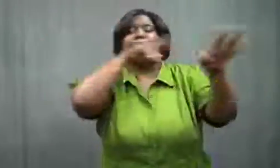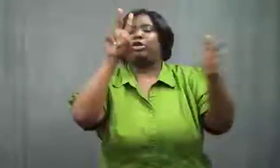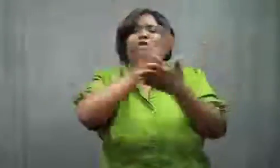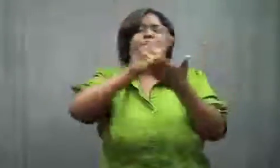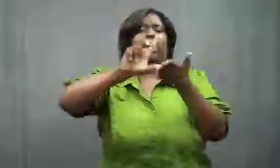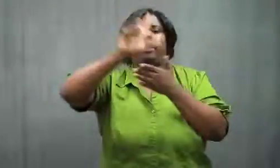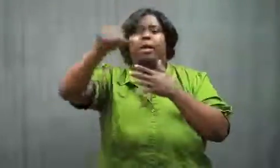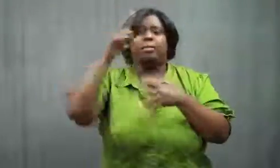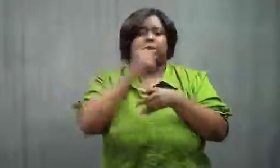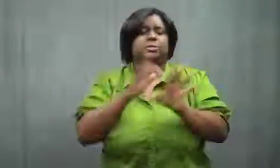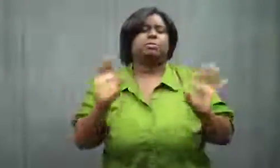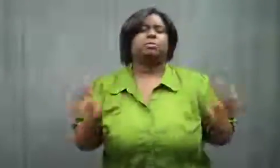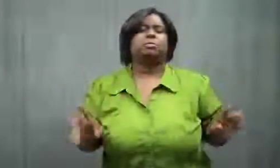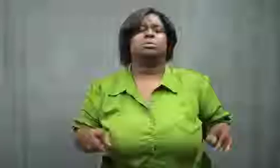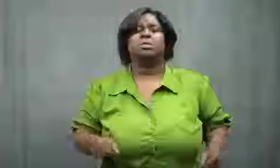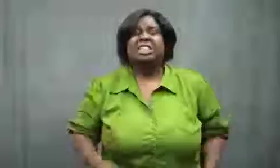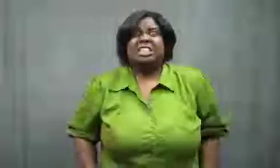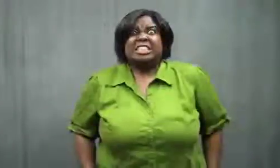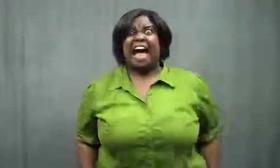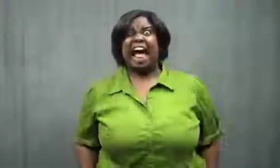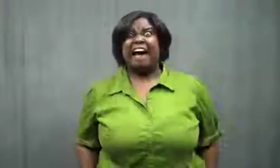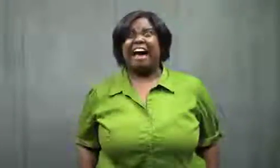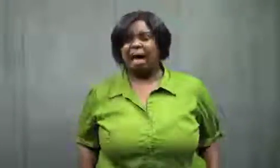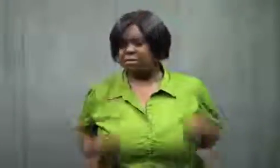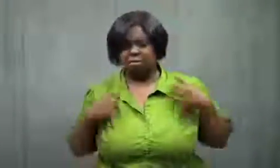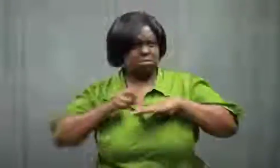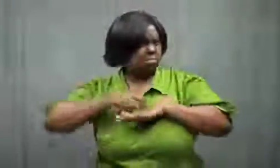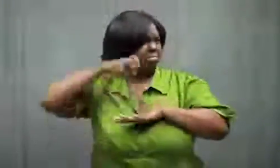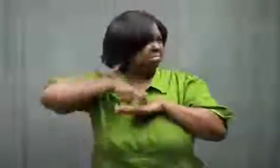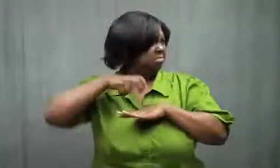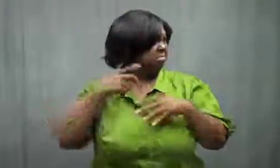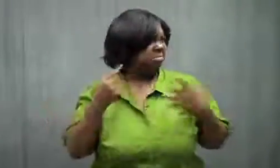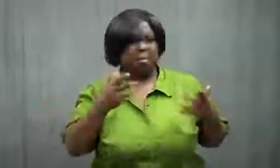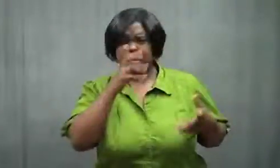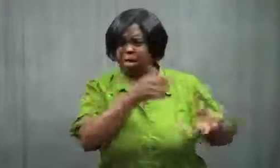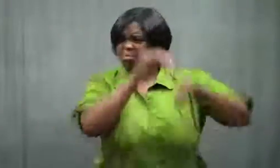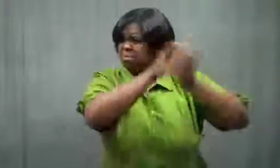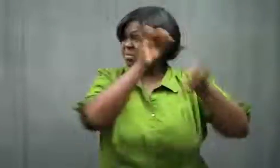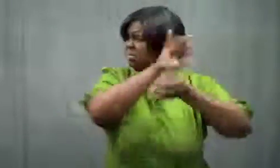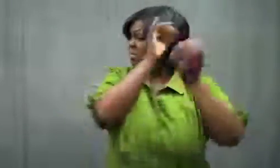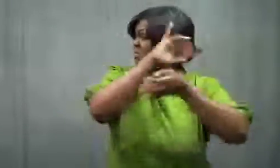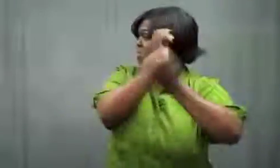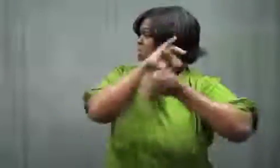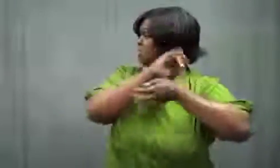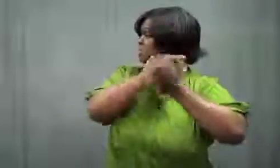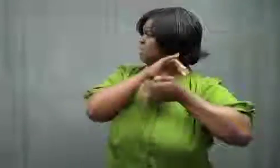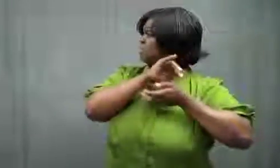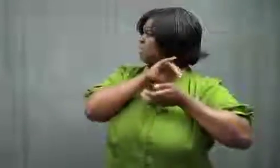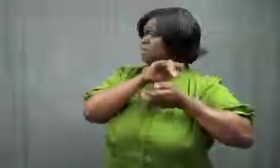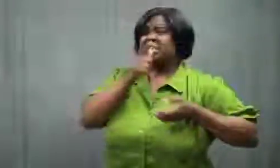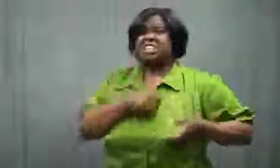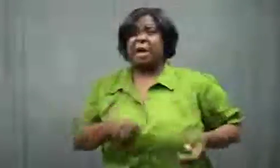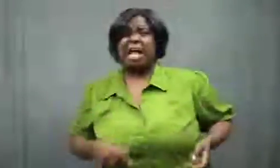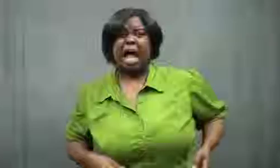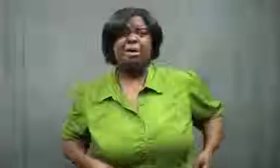About two weeks later, my sister went to put them on and started screeching. I jumped, and it scared my mother too.